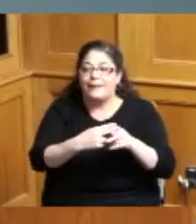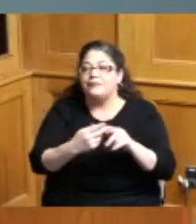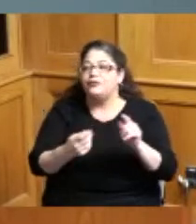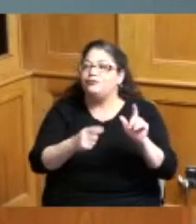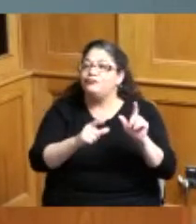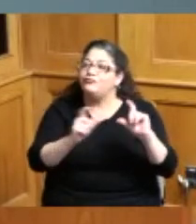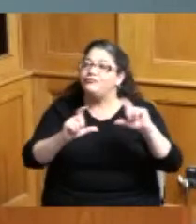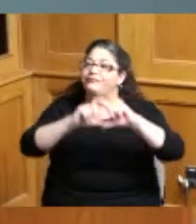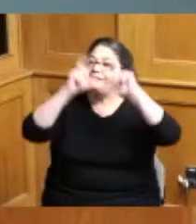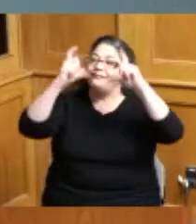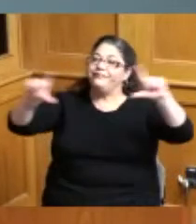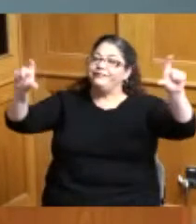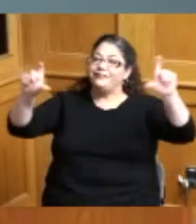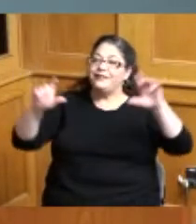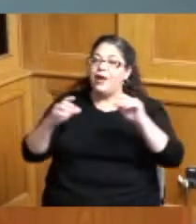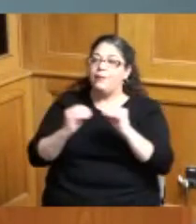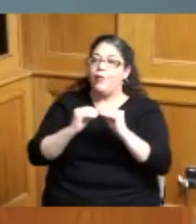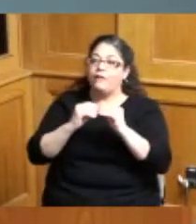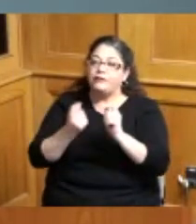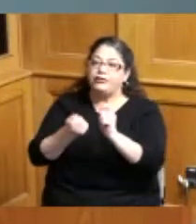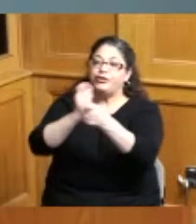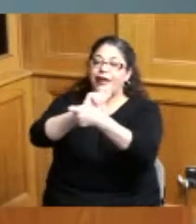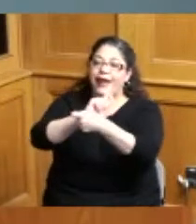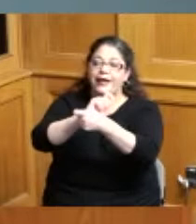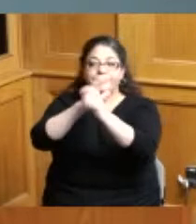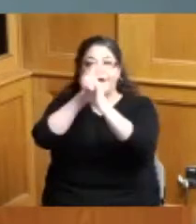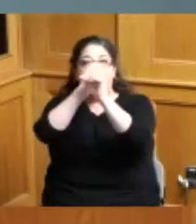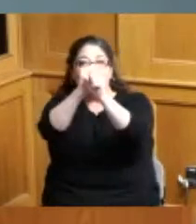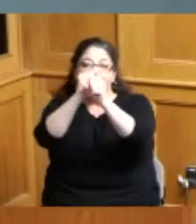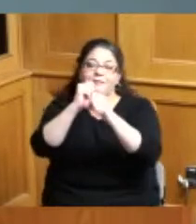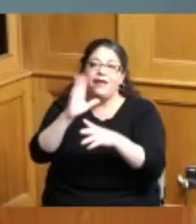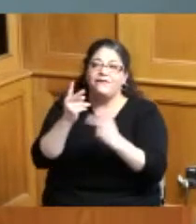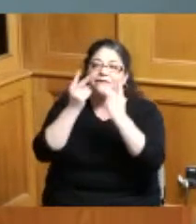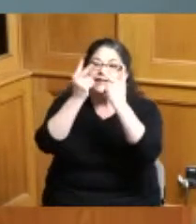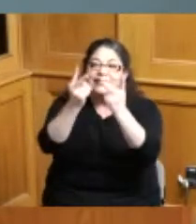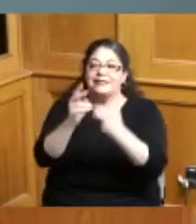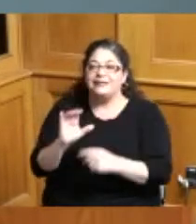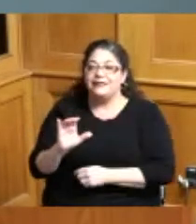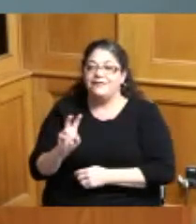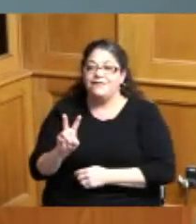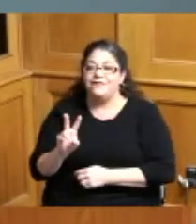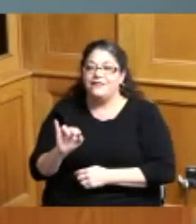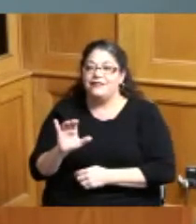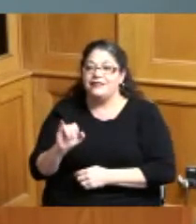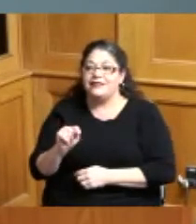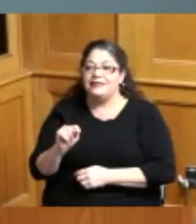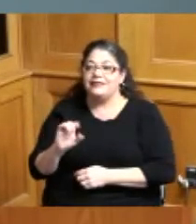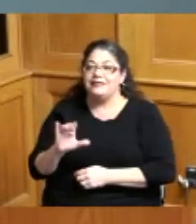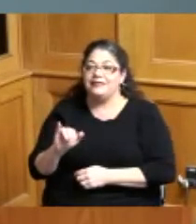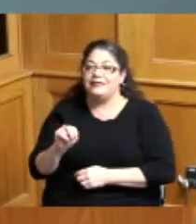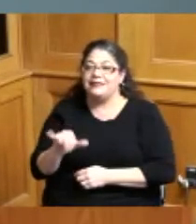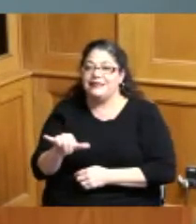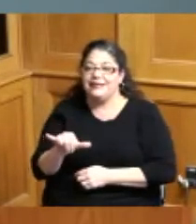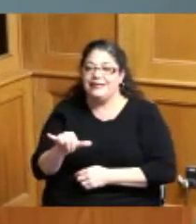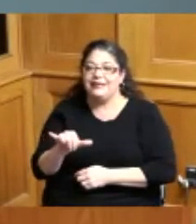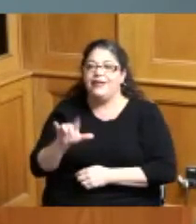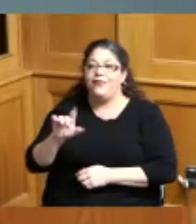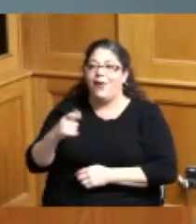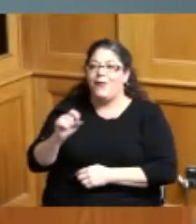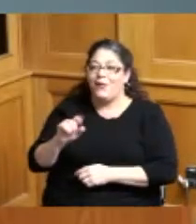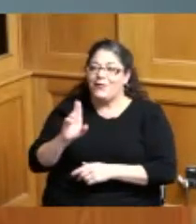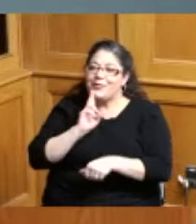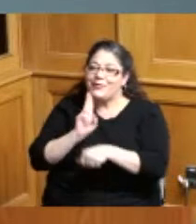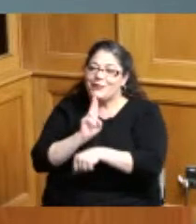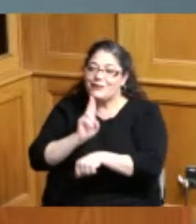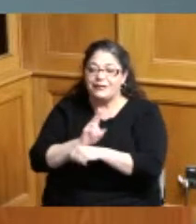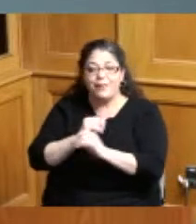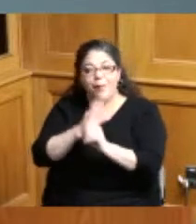and try to attract more people to its Visit Cincy is the logo and to get people attracted to young